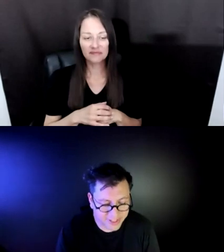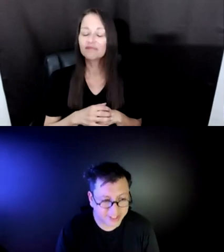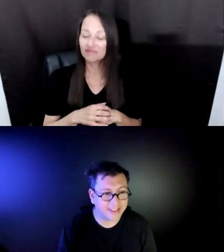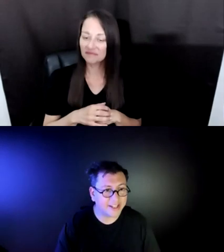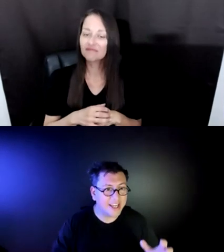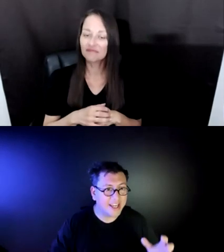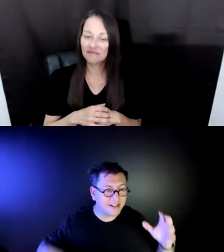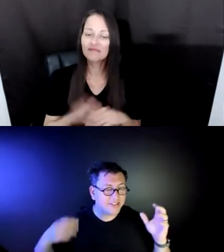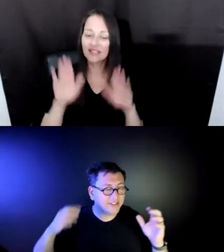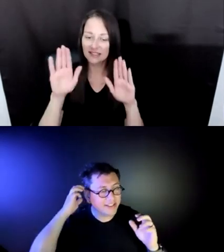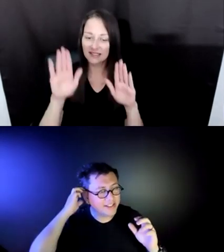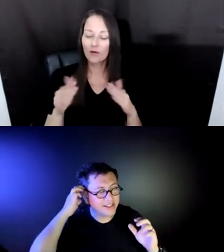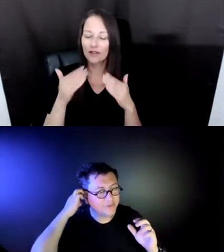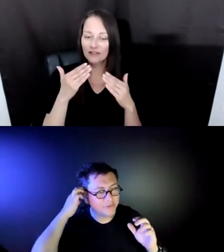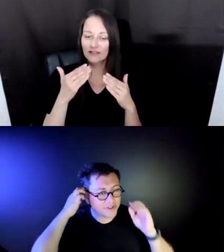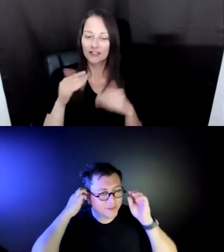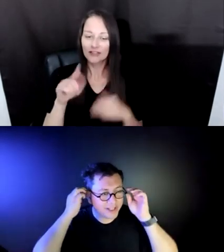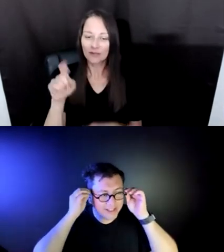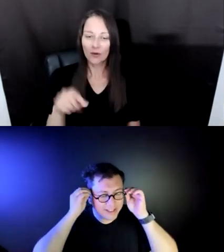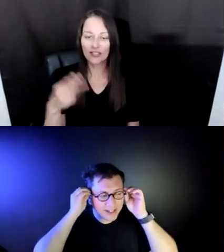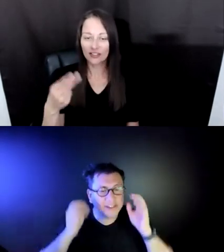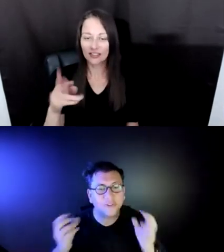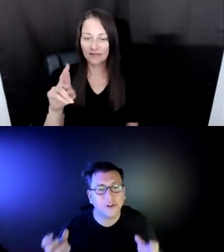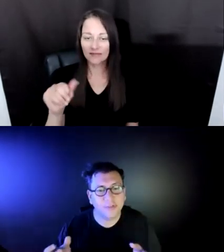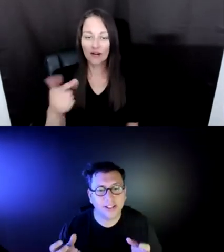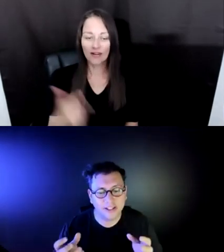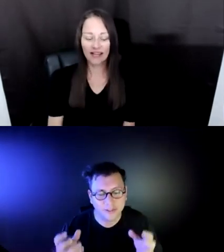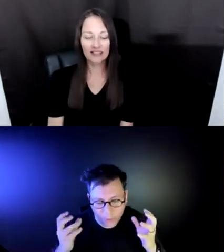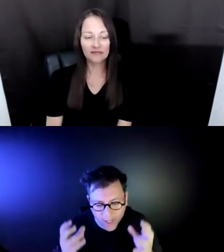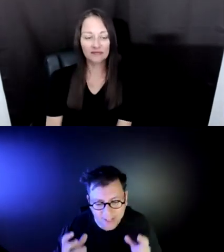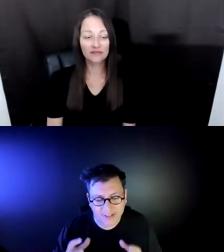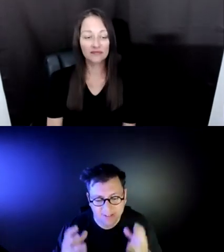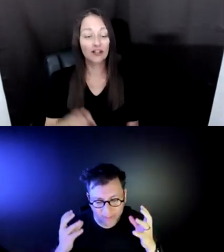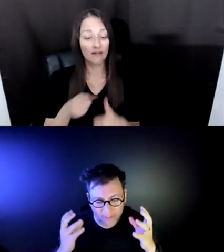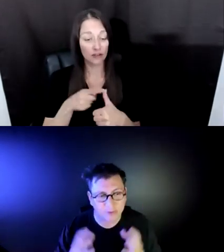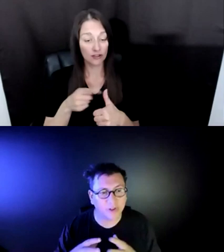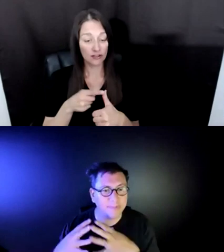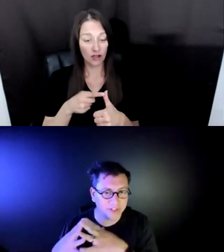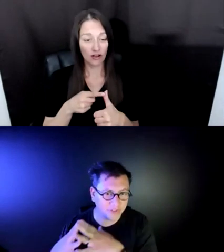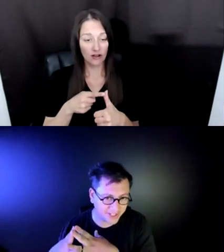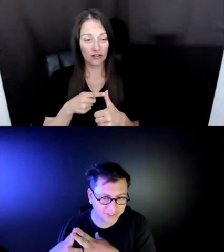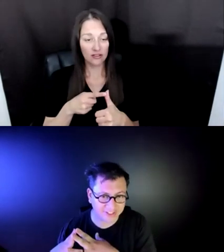I THINK LITERALLY, FIRST OF ALL I THINK ART FOR ME IS HUMANITY'S CAPACITY OF IMAGINATION